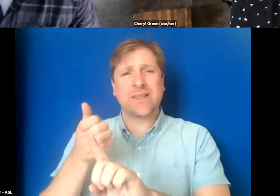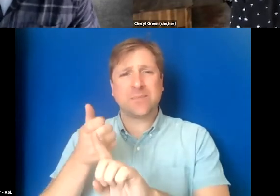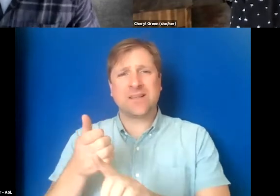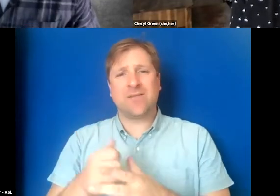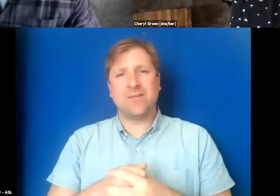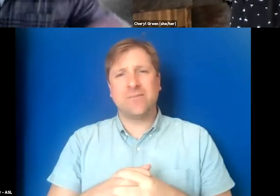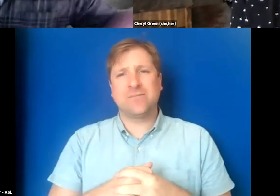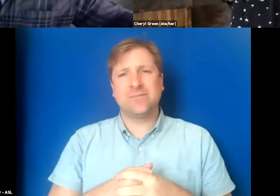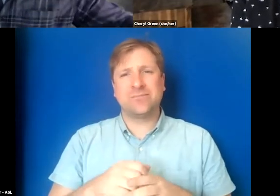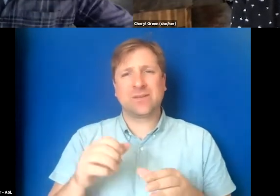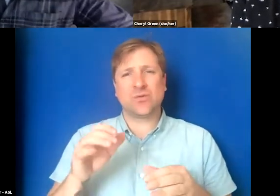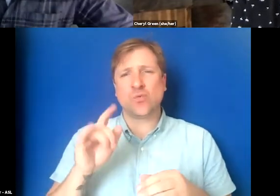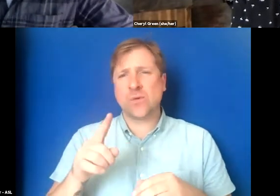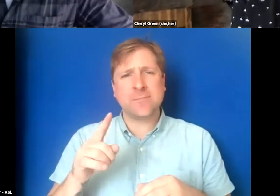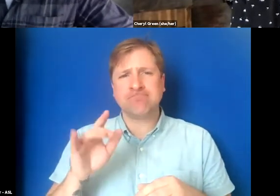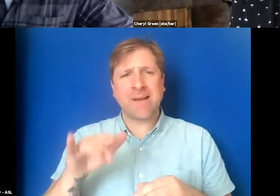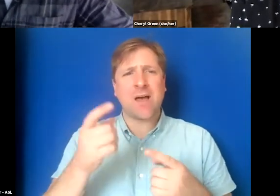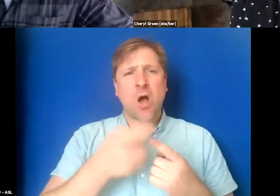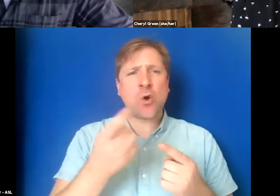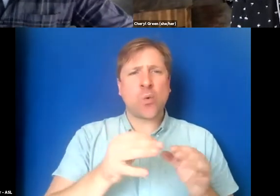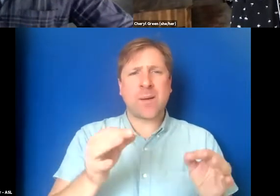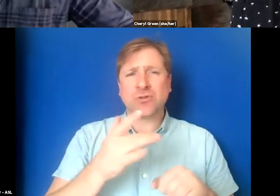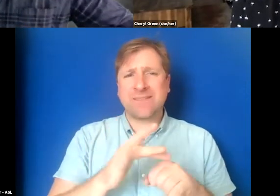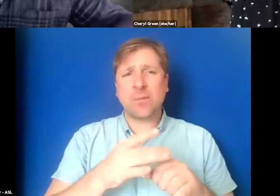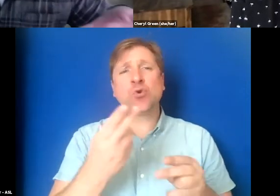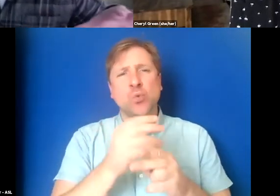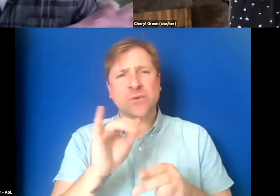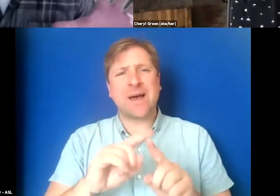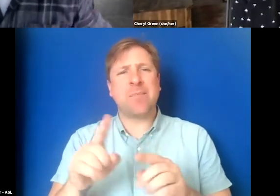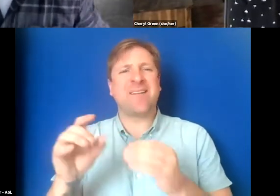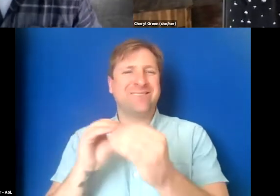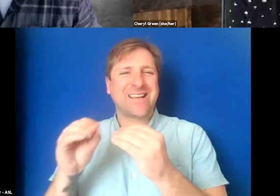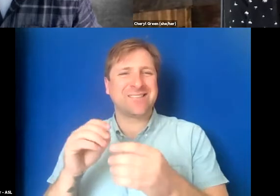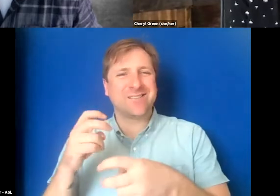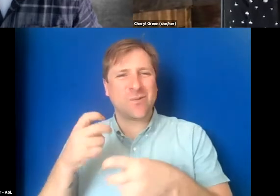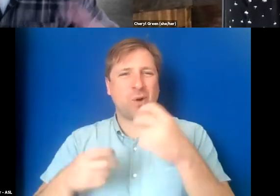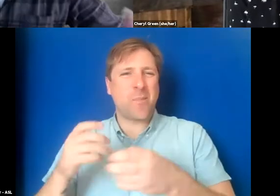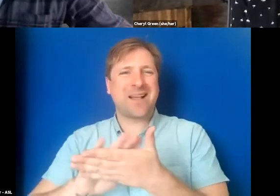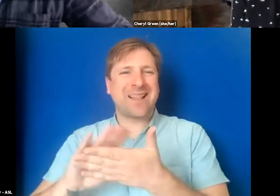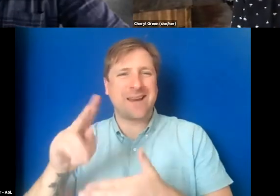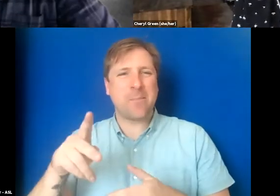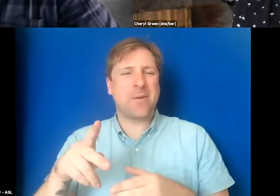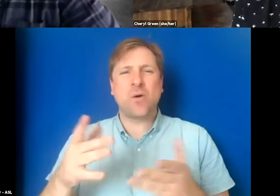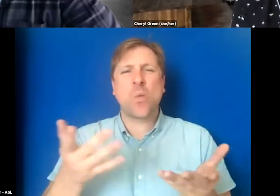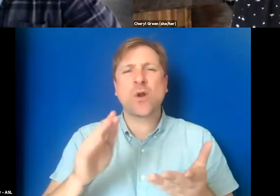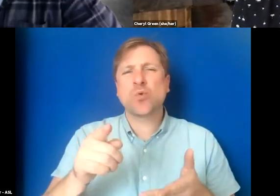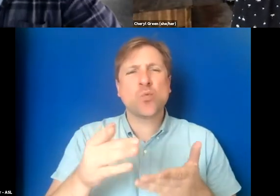To capitalize on the auto captioning that's available, but then fix and clean them up. What would you recommend to them